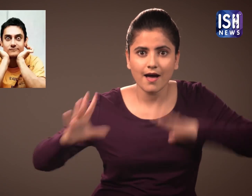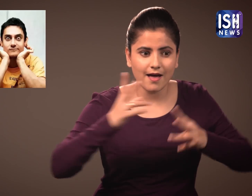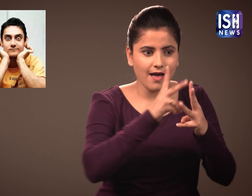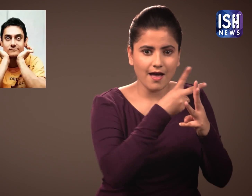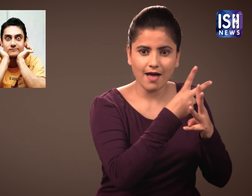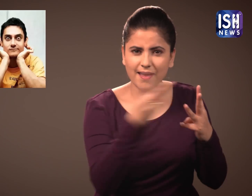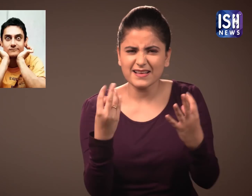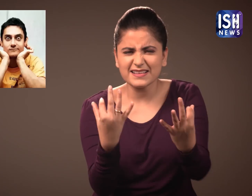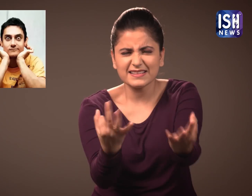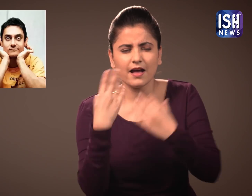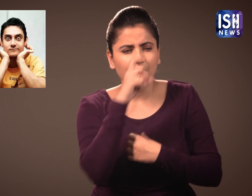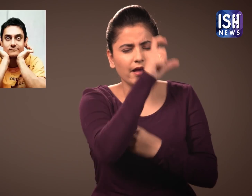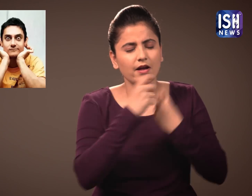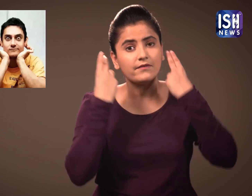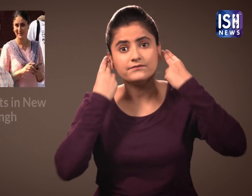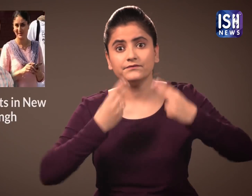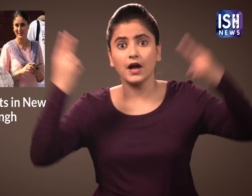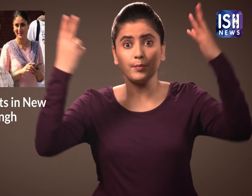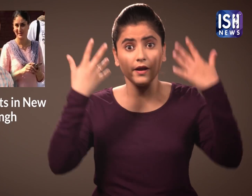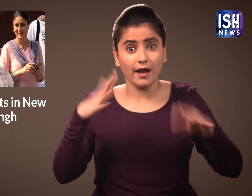He is famous for acting in many films!